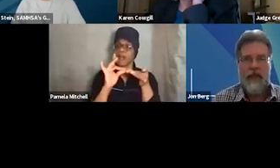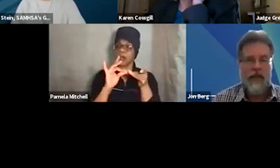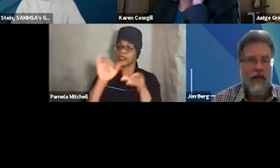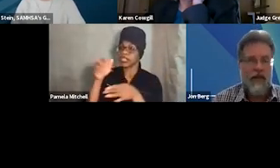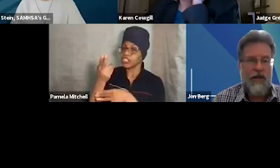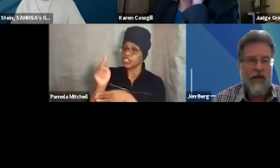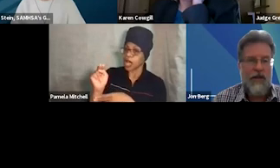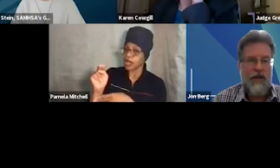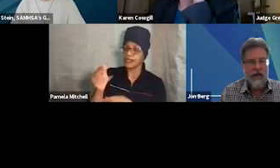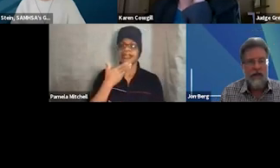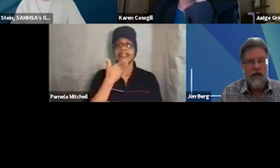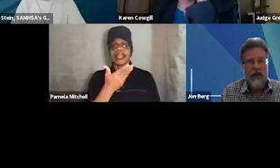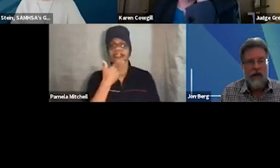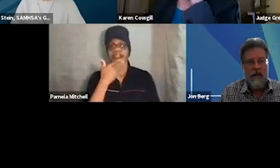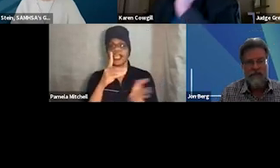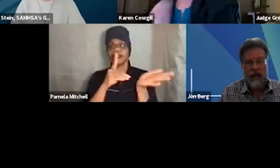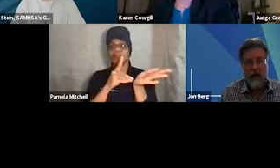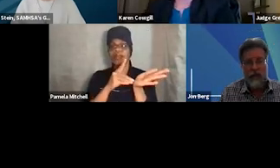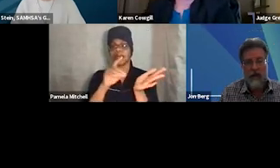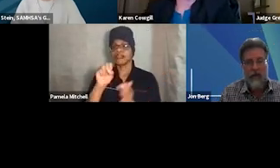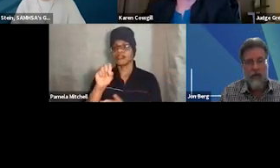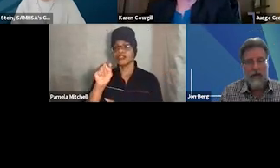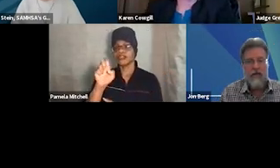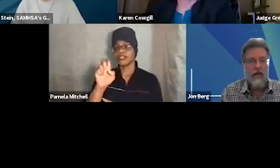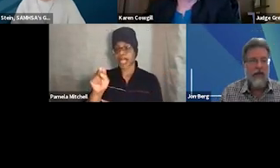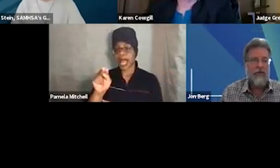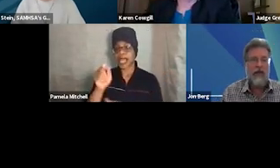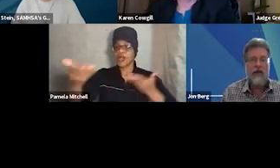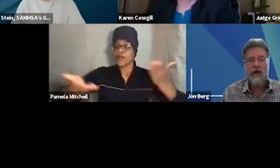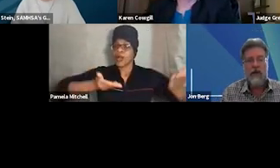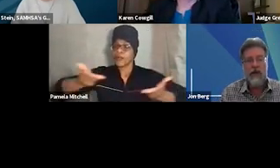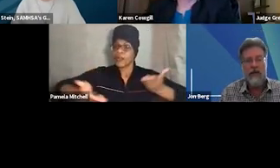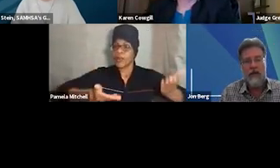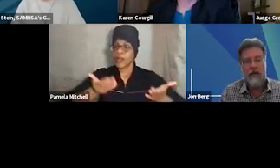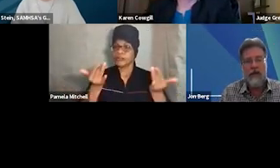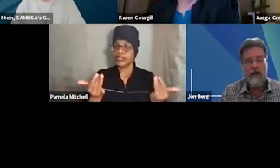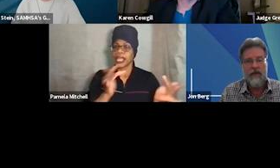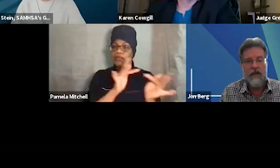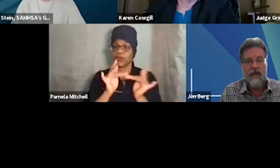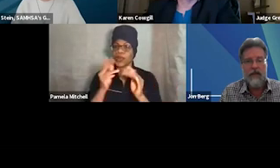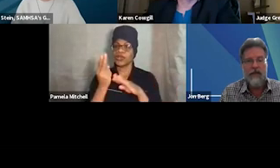Thank you, Dr. Stein. I'd like to welcome everyone to today's webinar, "Utilizing Incentives and Sanctions